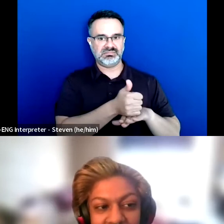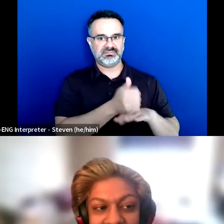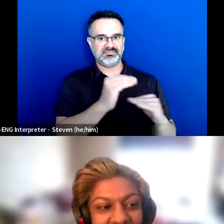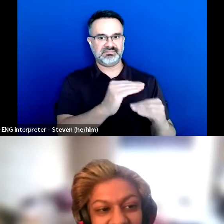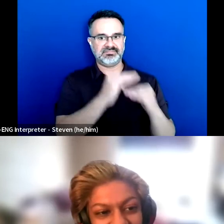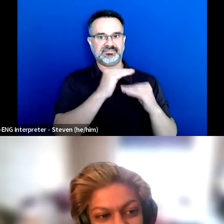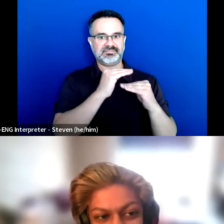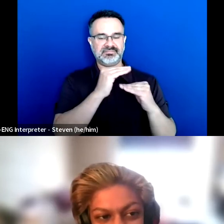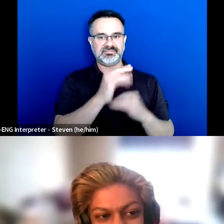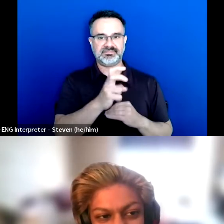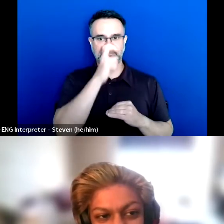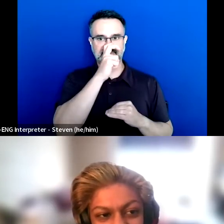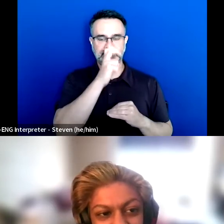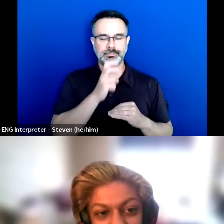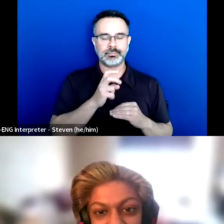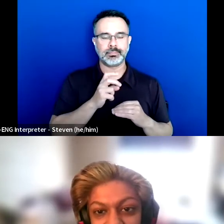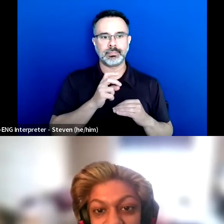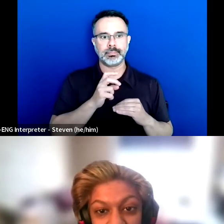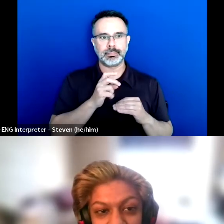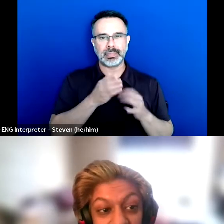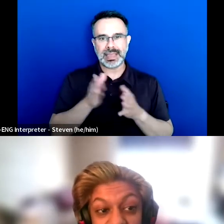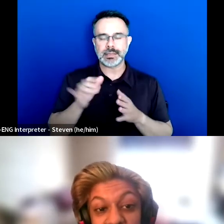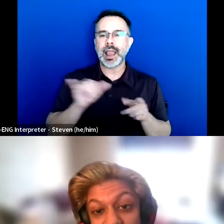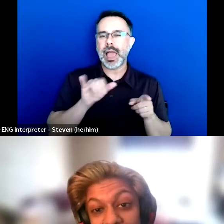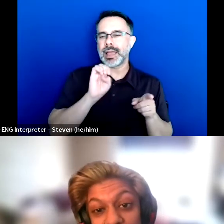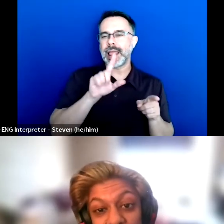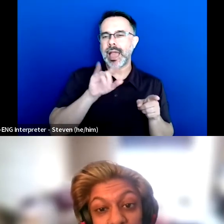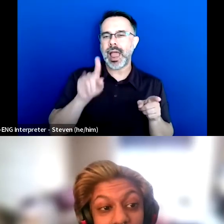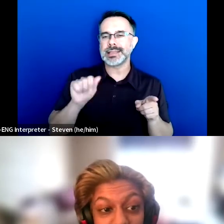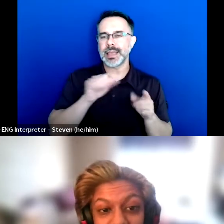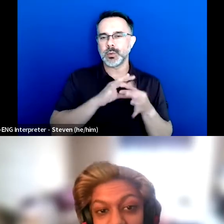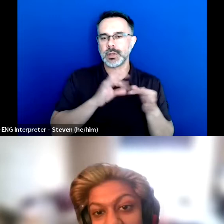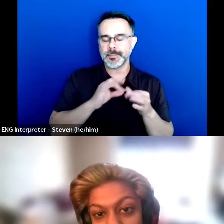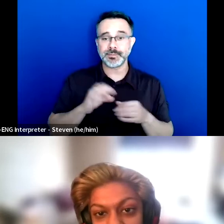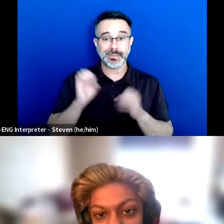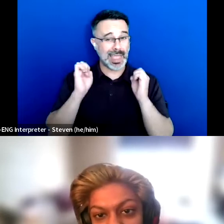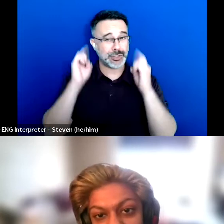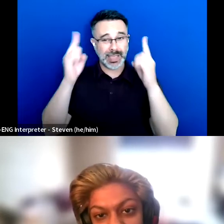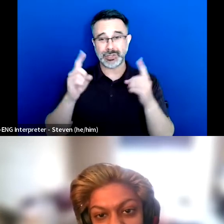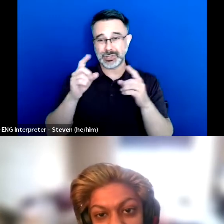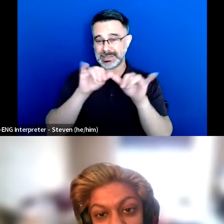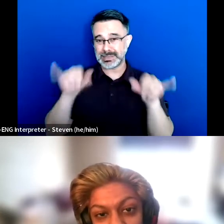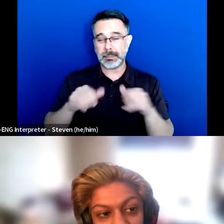as Eliza was saying you know like the educational system is really built on ableism in its current form.